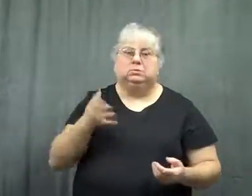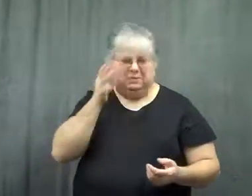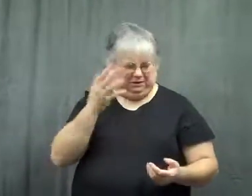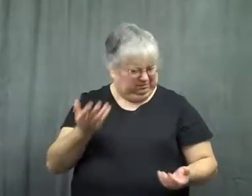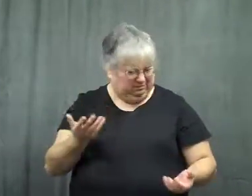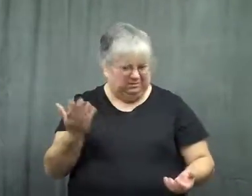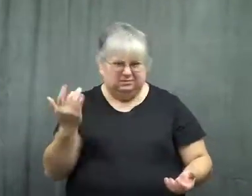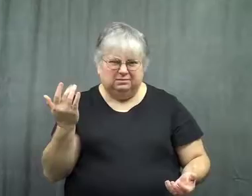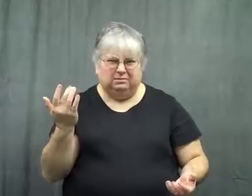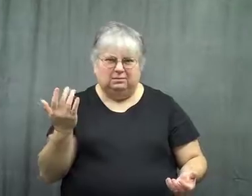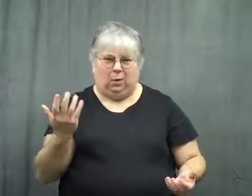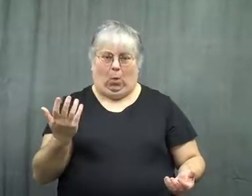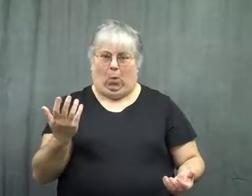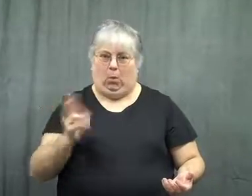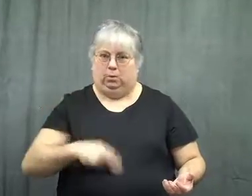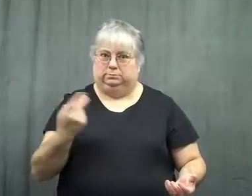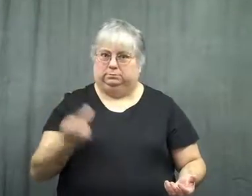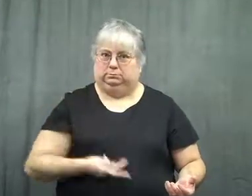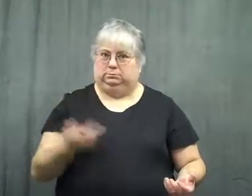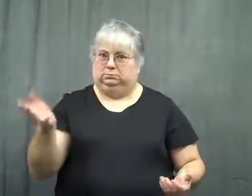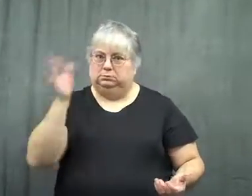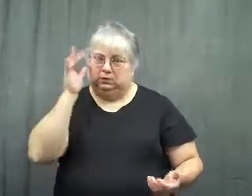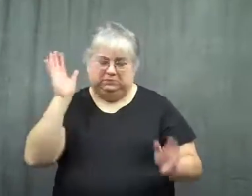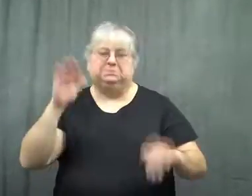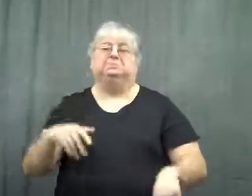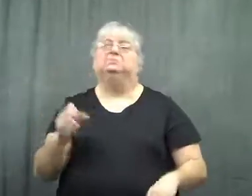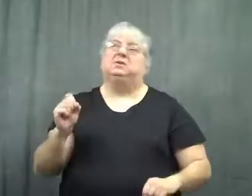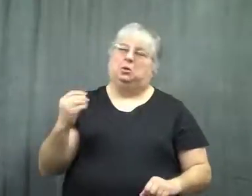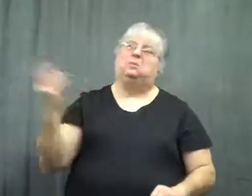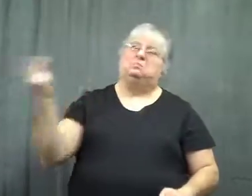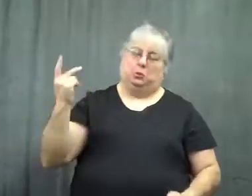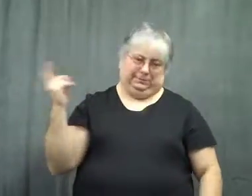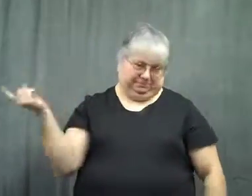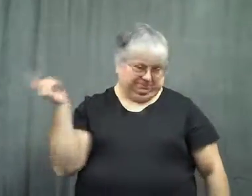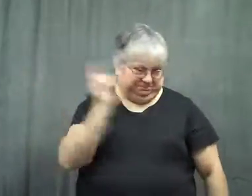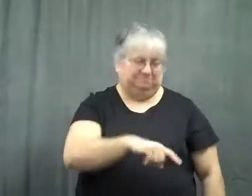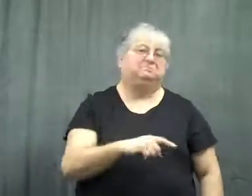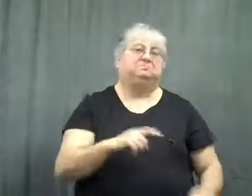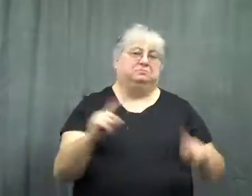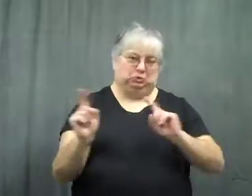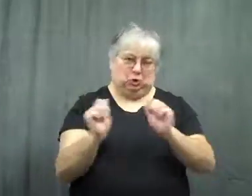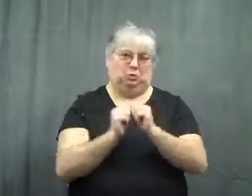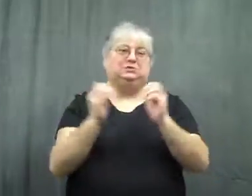My father was upset and wondered why. We both went in to talk to the teacher.